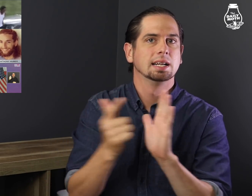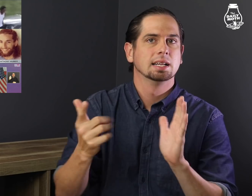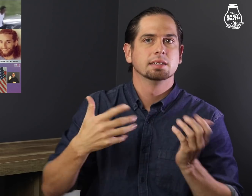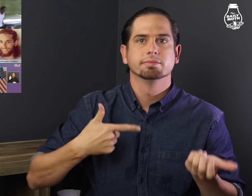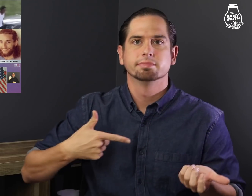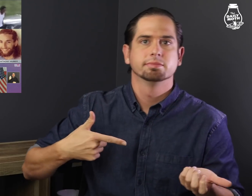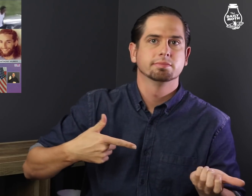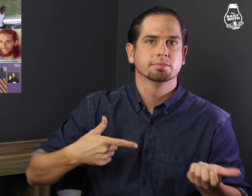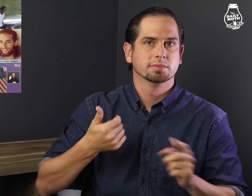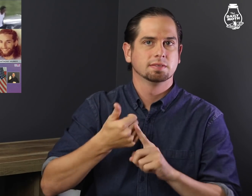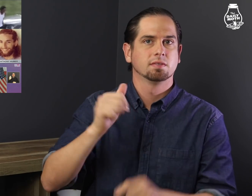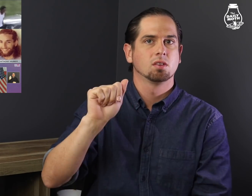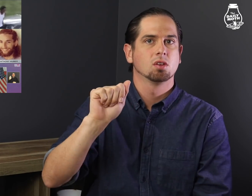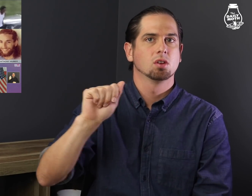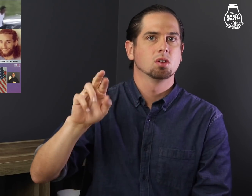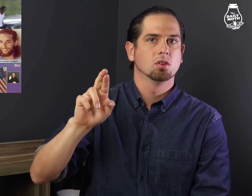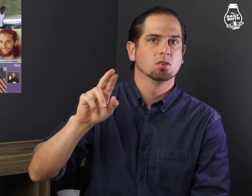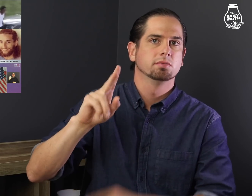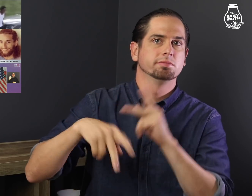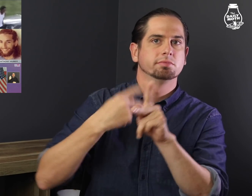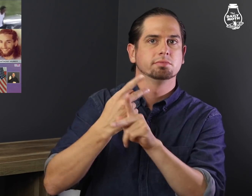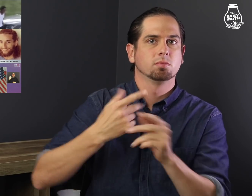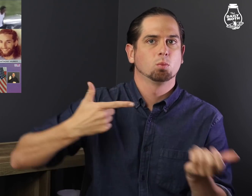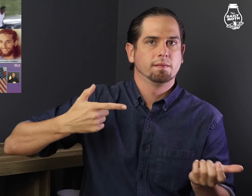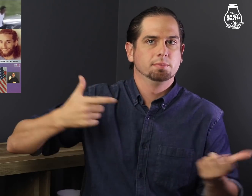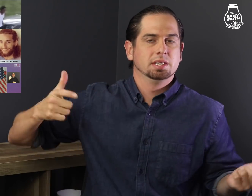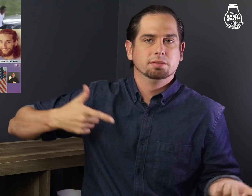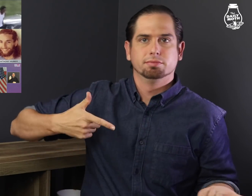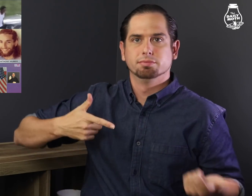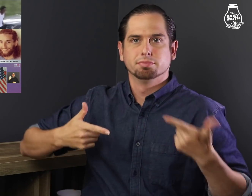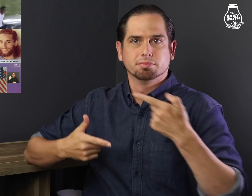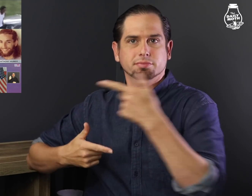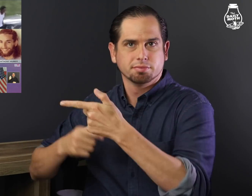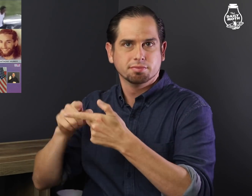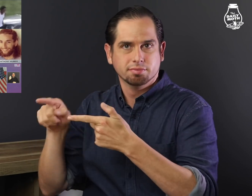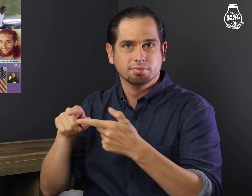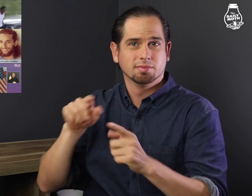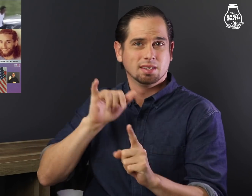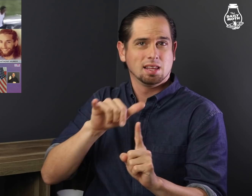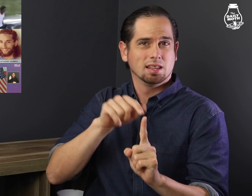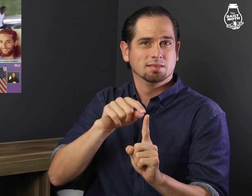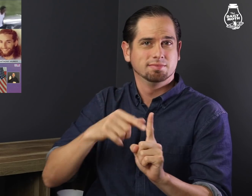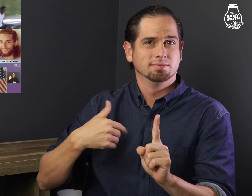who illegally carried a AR type rifle.